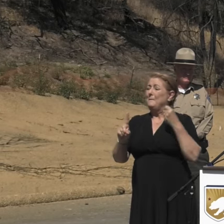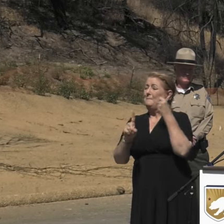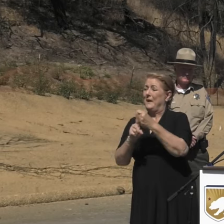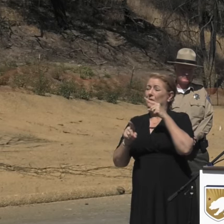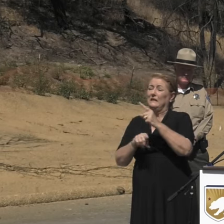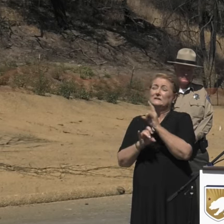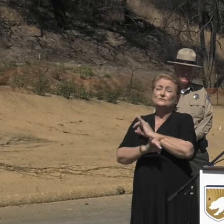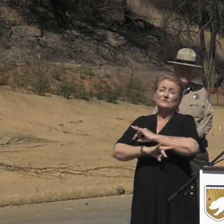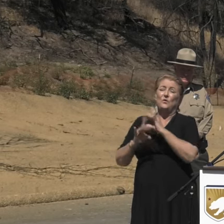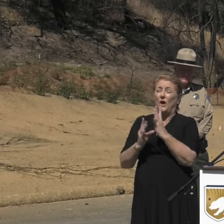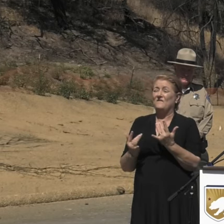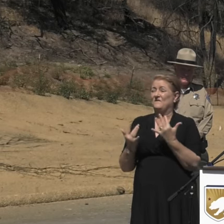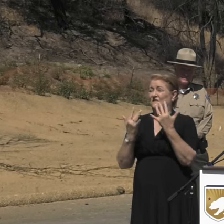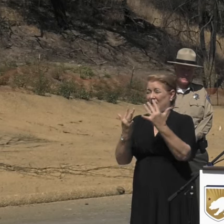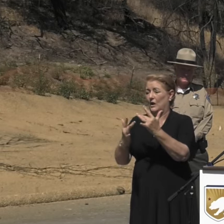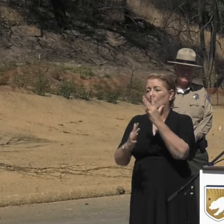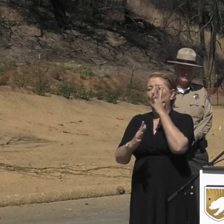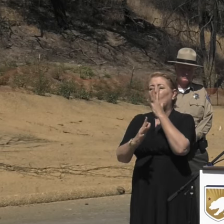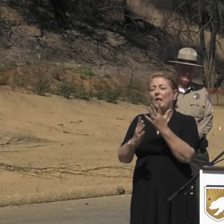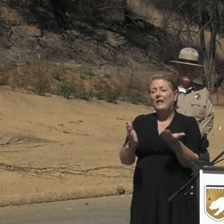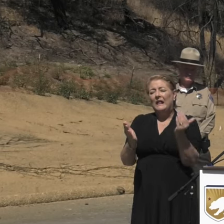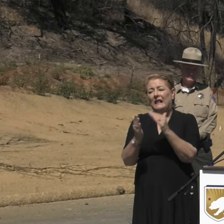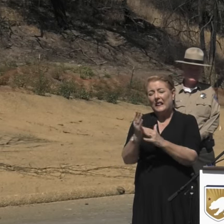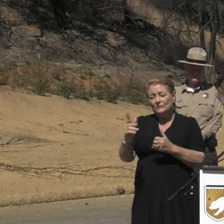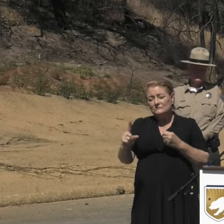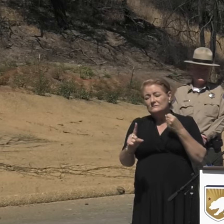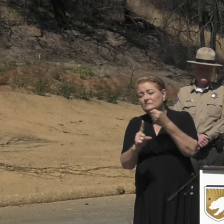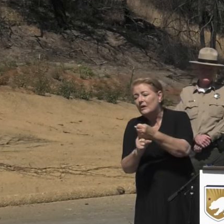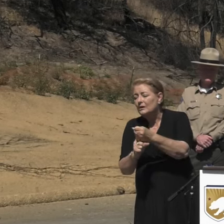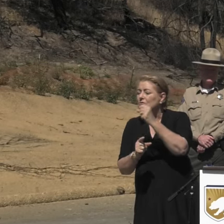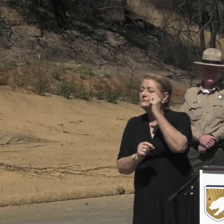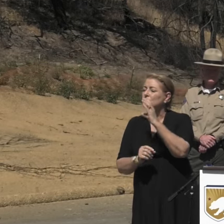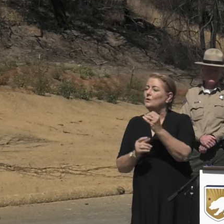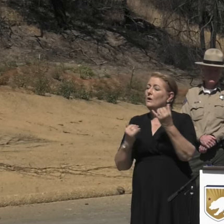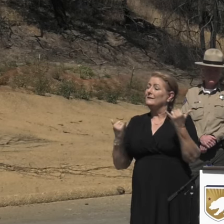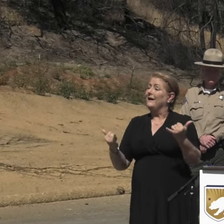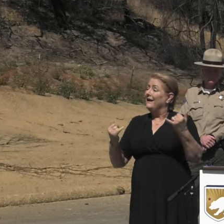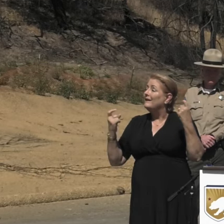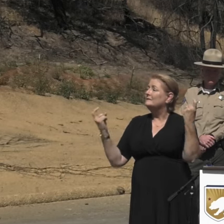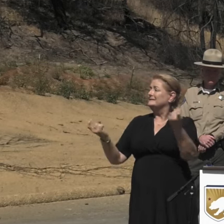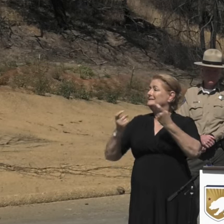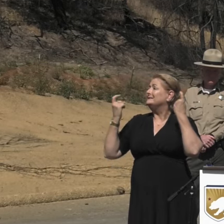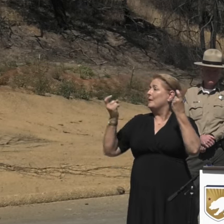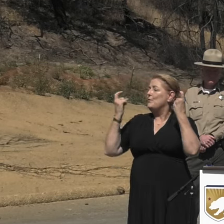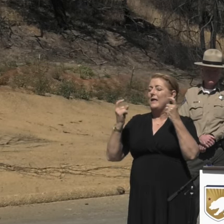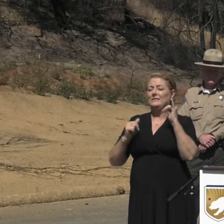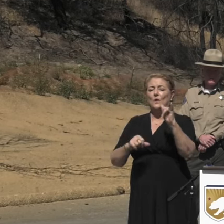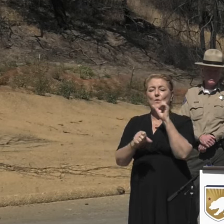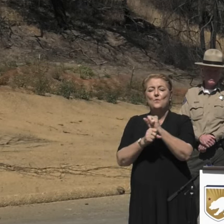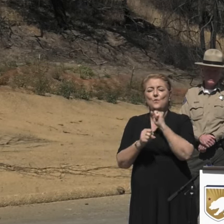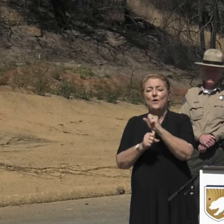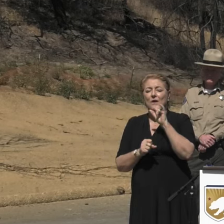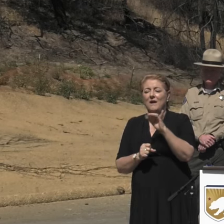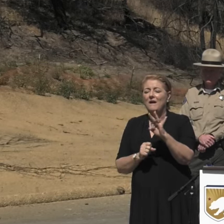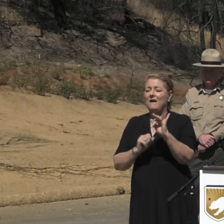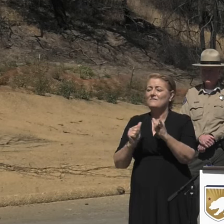are gonna come back even stronger, and we're here today to celebrate the work of the crews that have been working